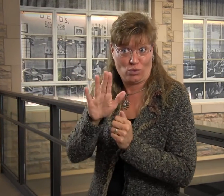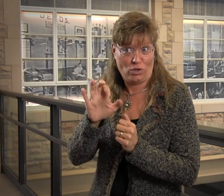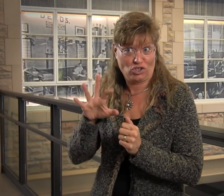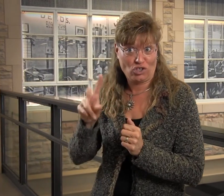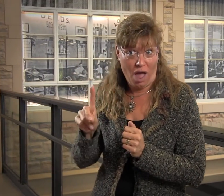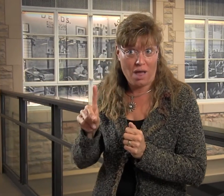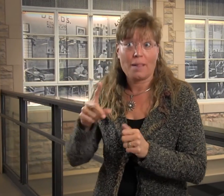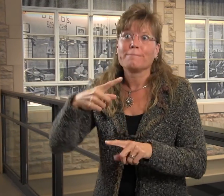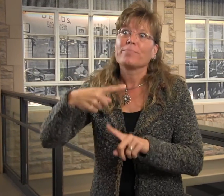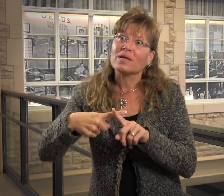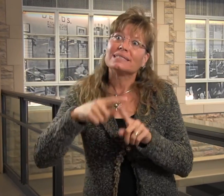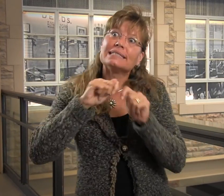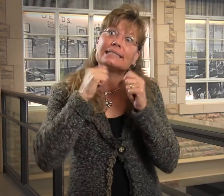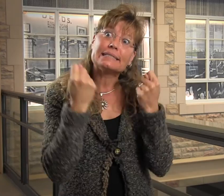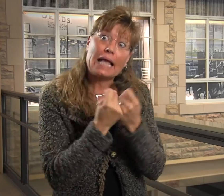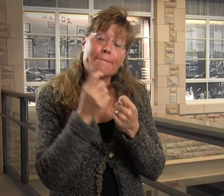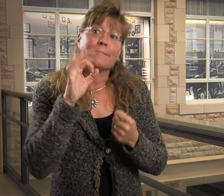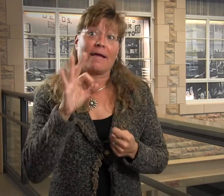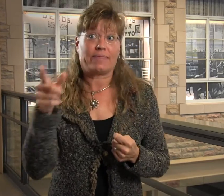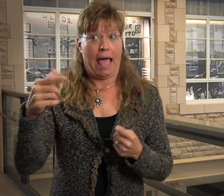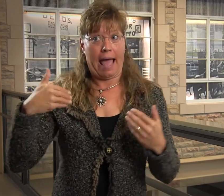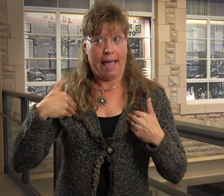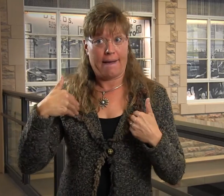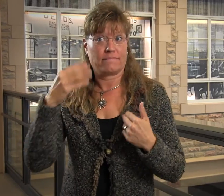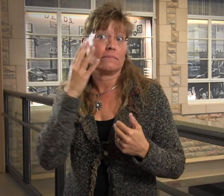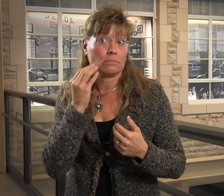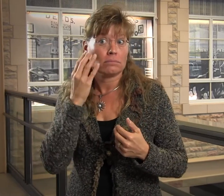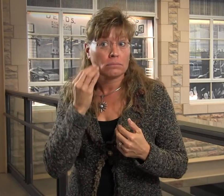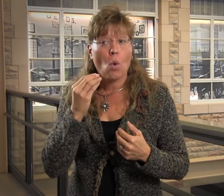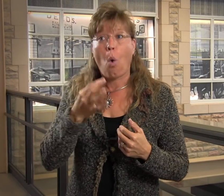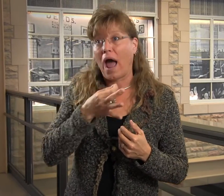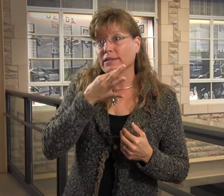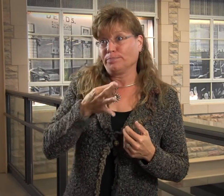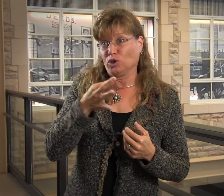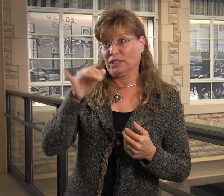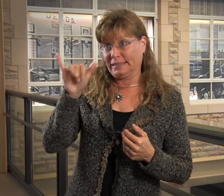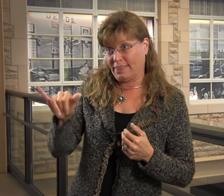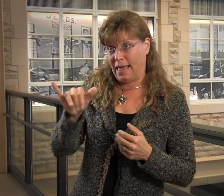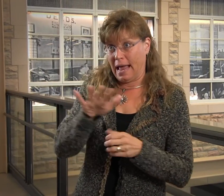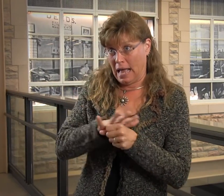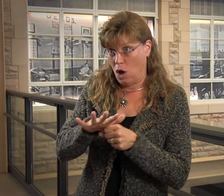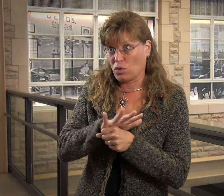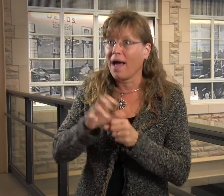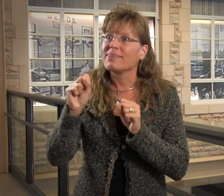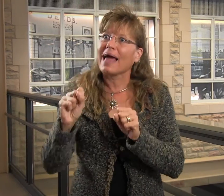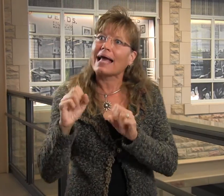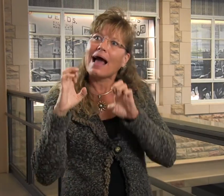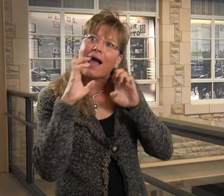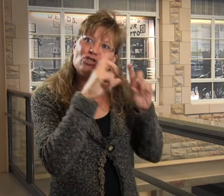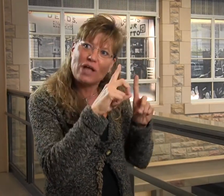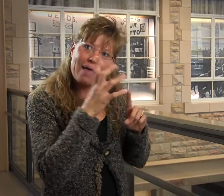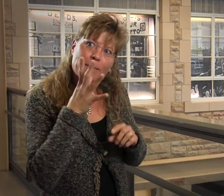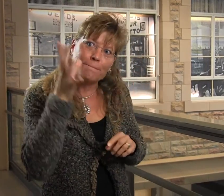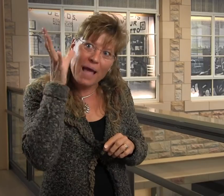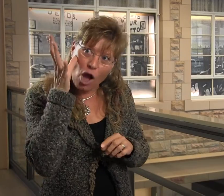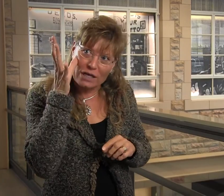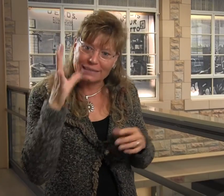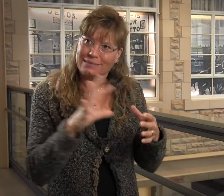with their child, as well as, if the team has expertise in a particular area, they can educate the parents